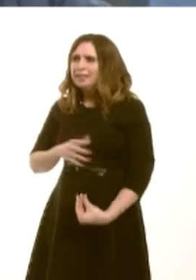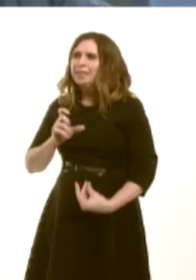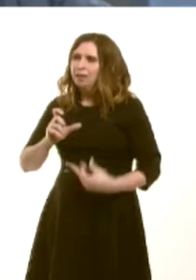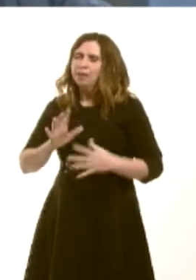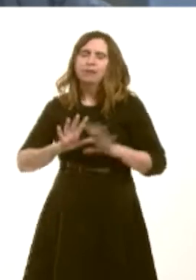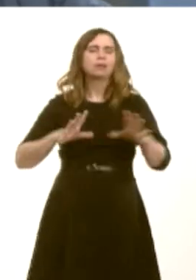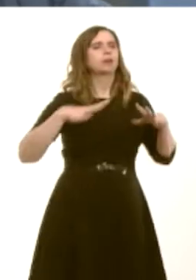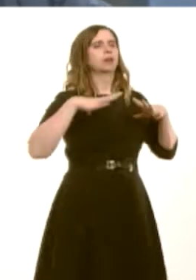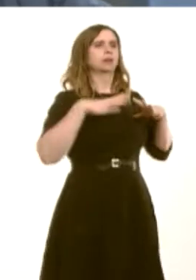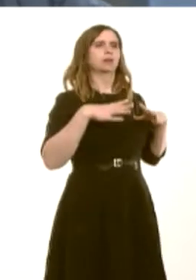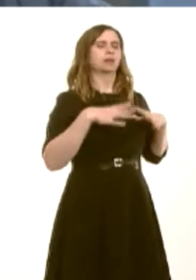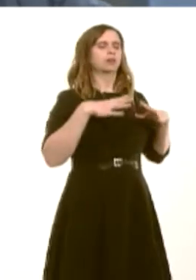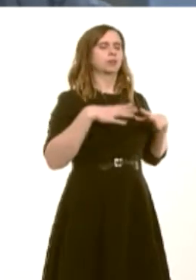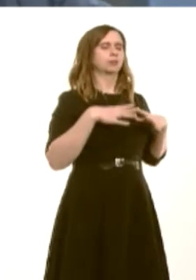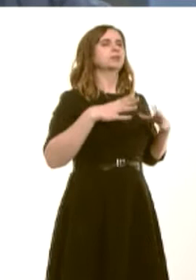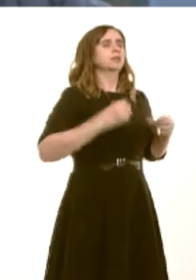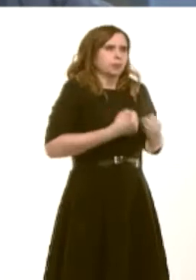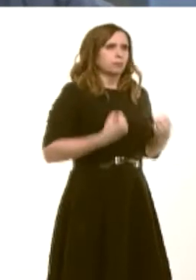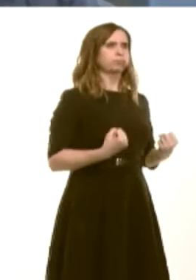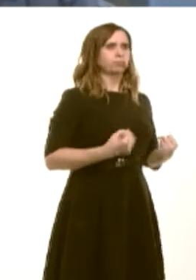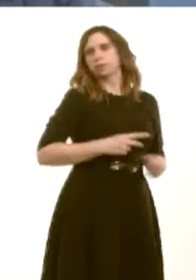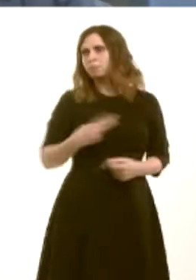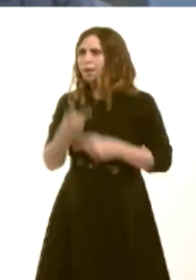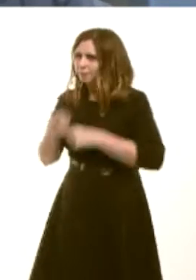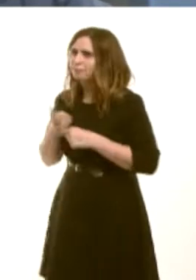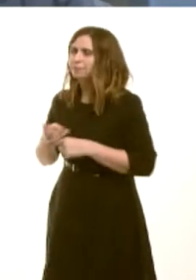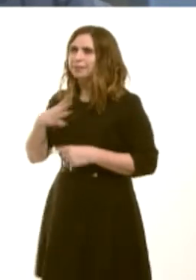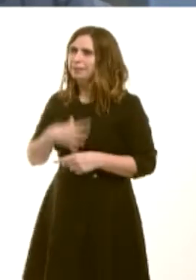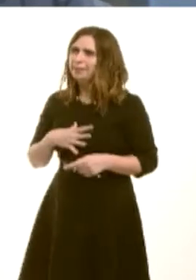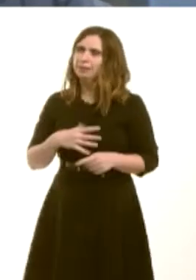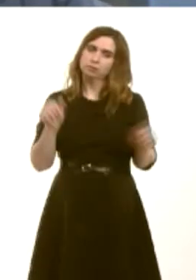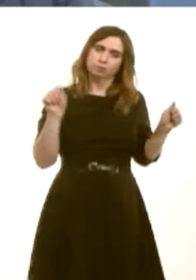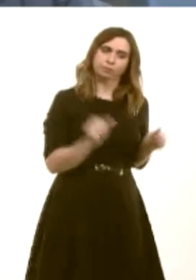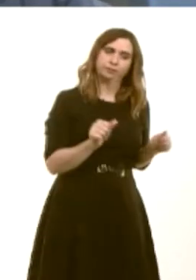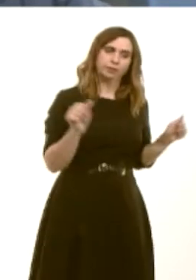burn-out. Given that those short periods of respite can often lead to them being able